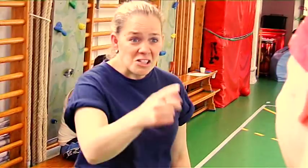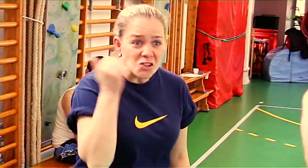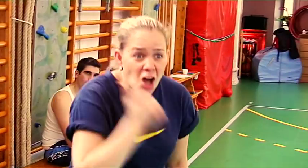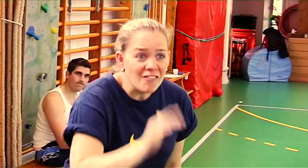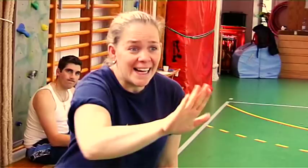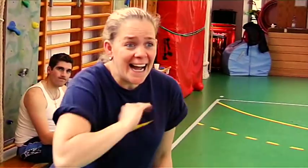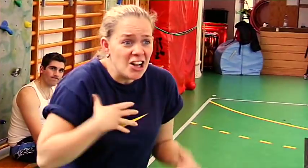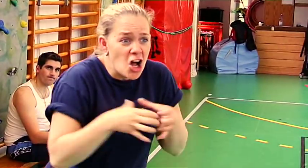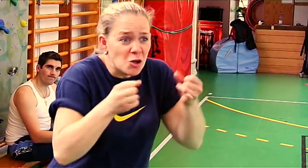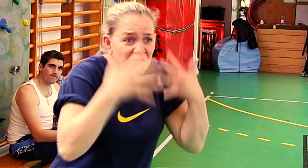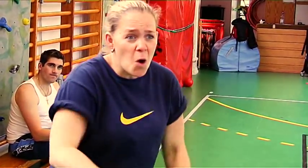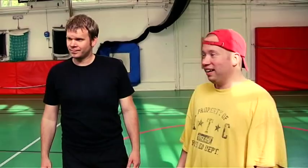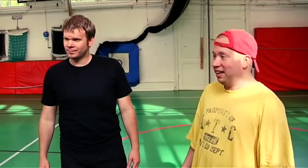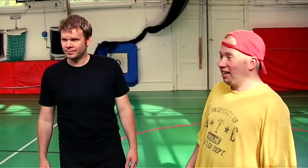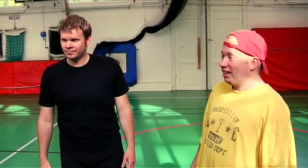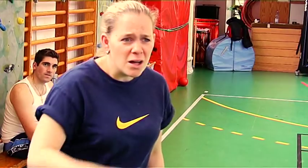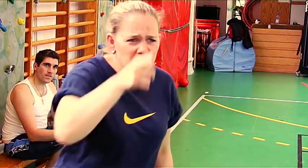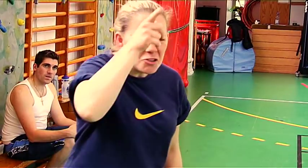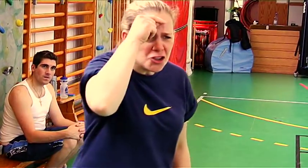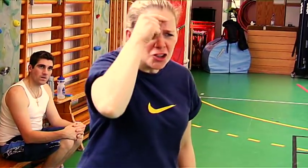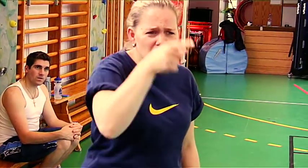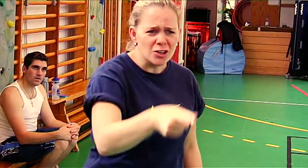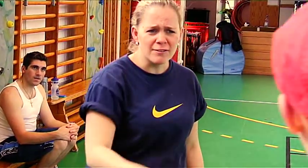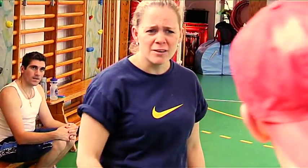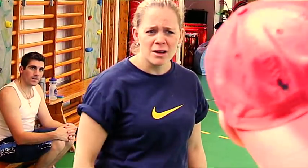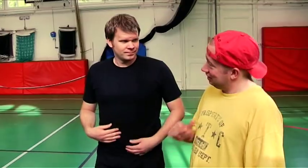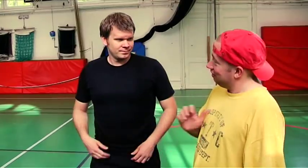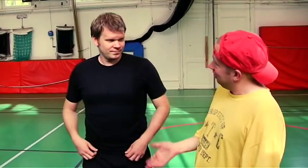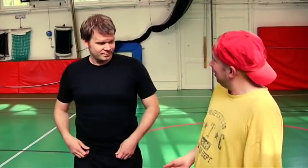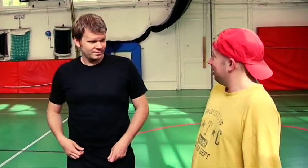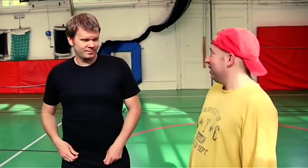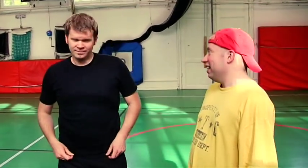Did you really make a bet that your own team would lose?! You are so stupid! Obviously!